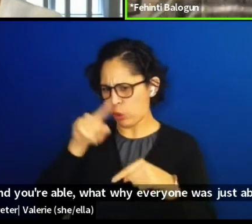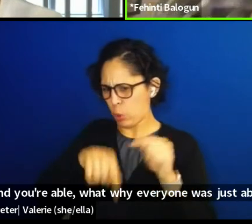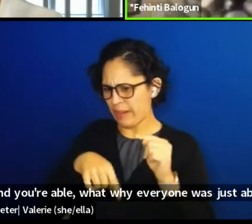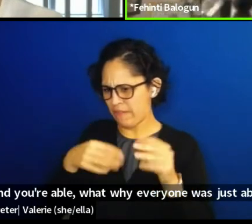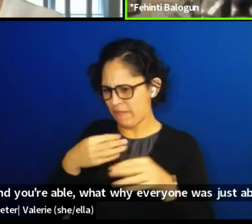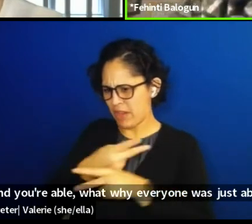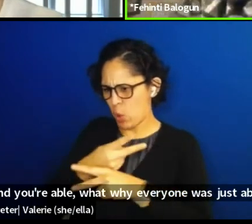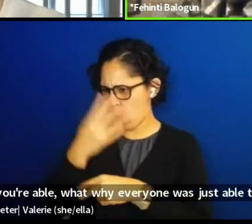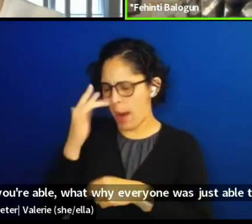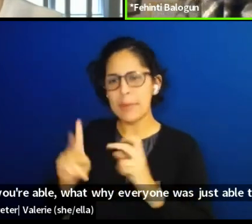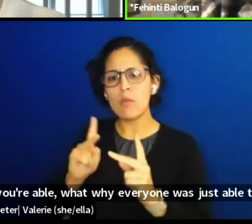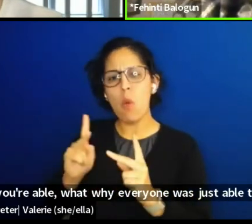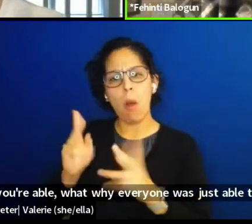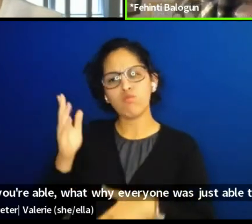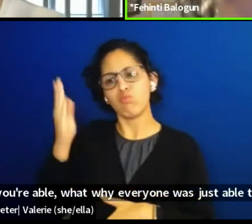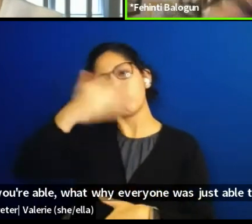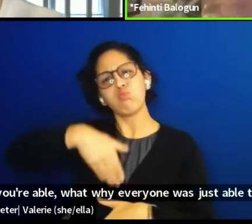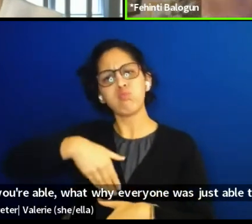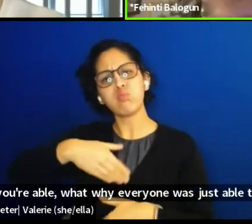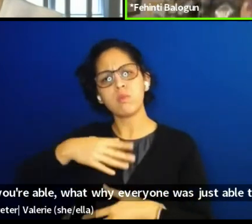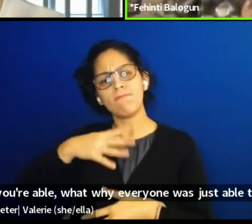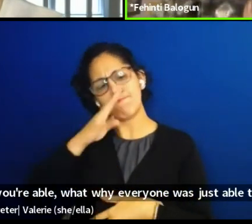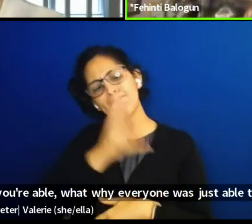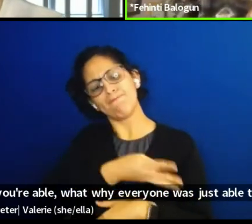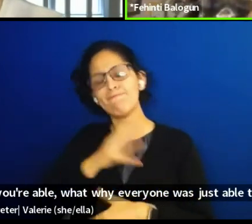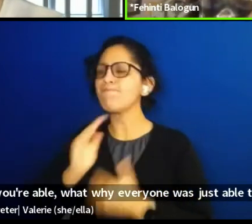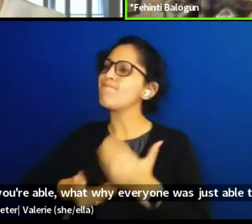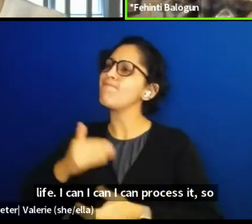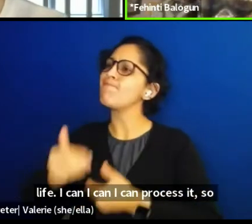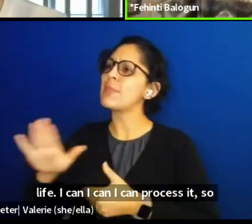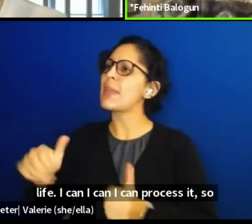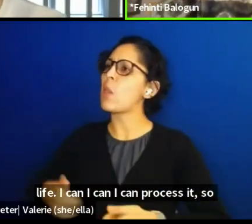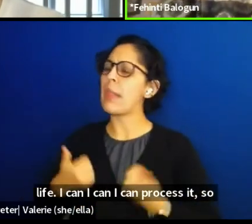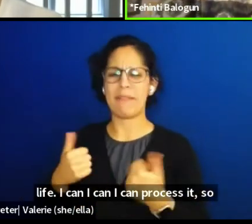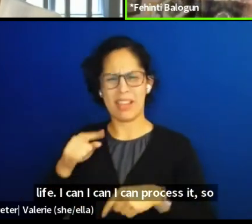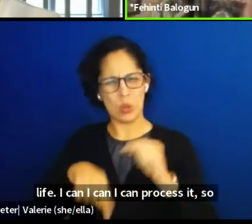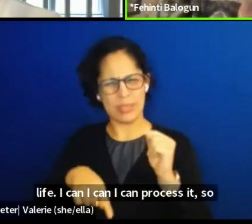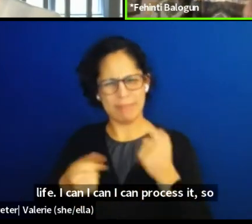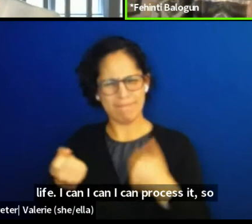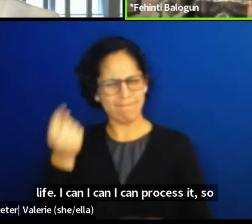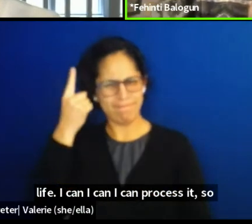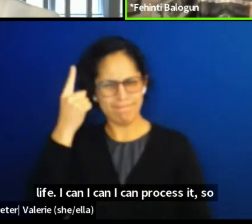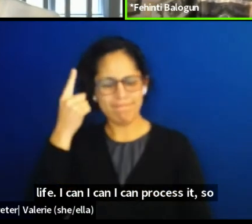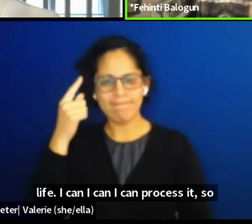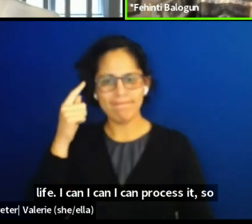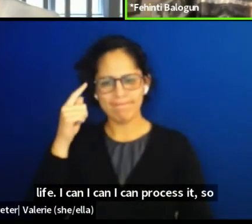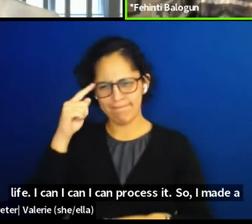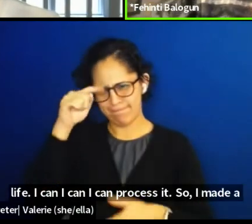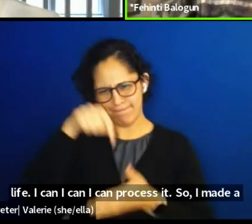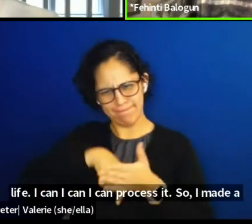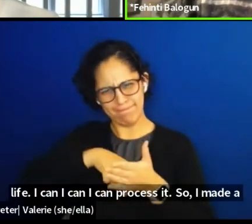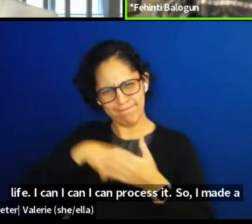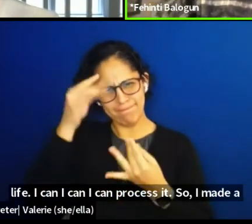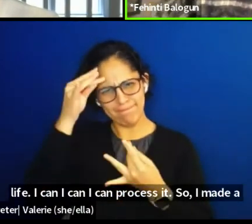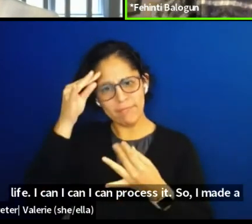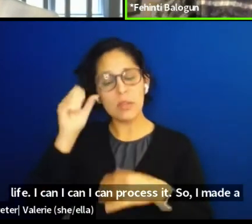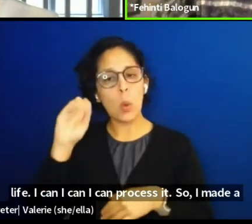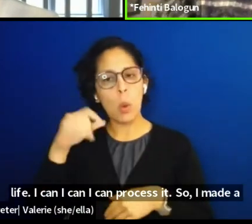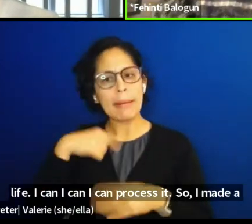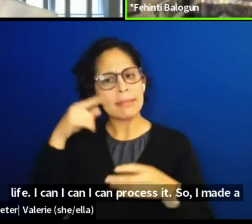I couldn't process it. So I made a decision in order to keep my sanity and to feel like I was doing something.